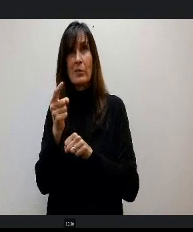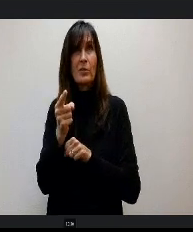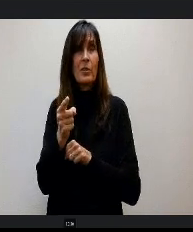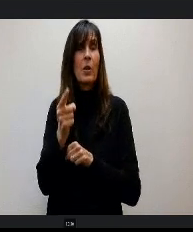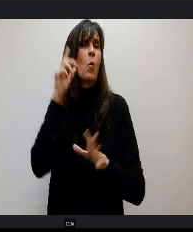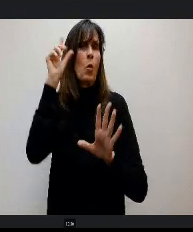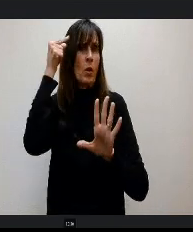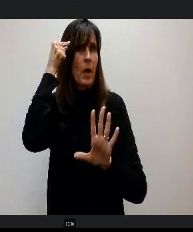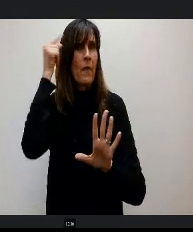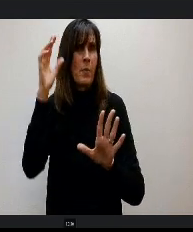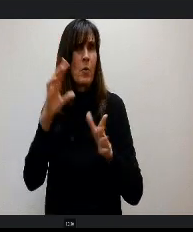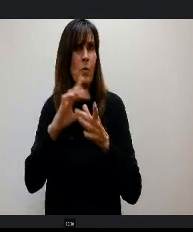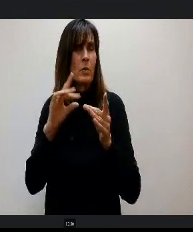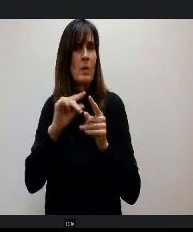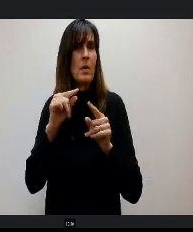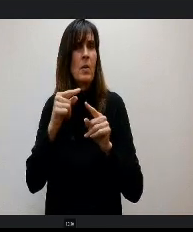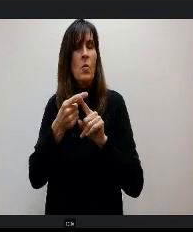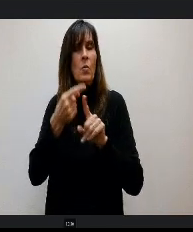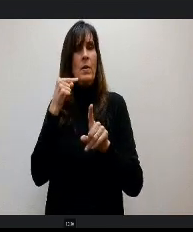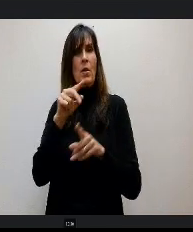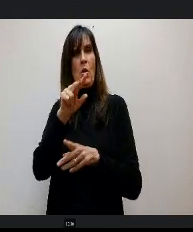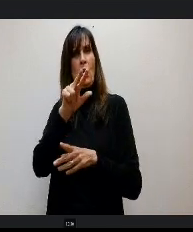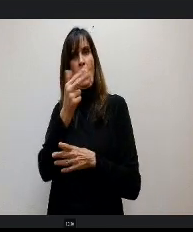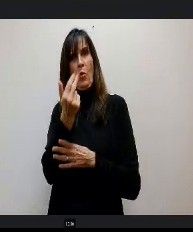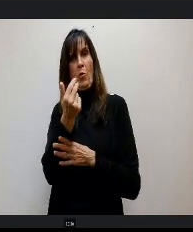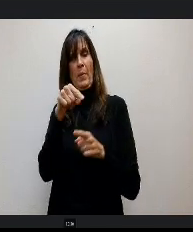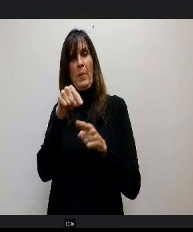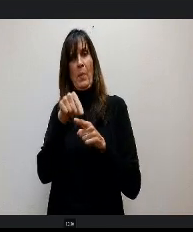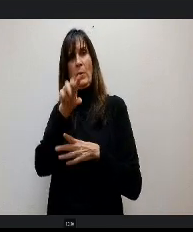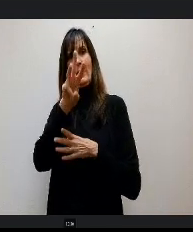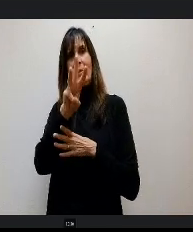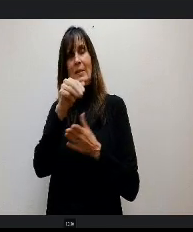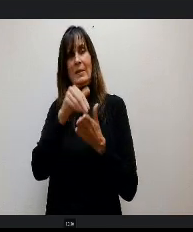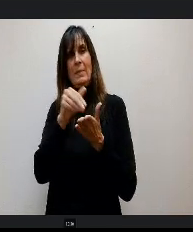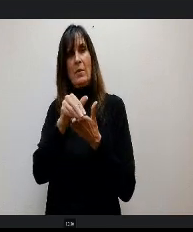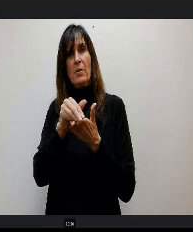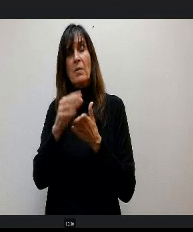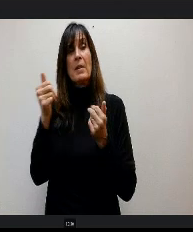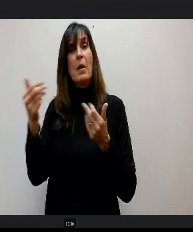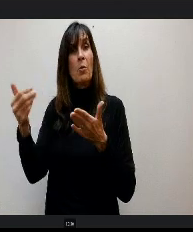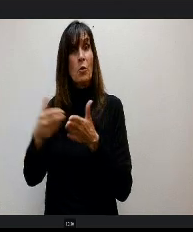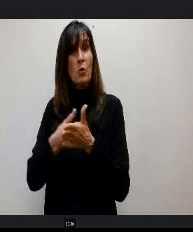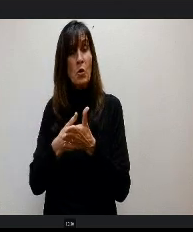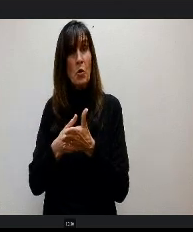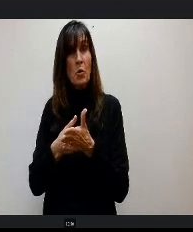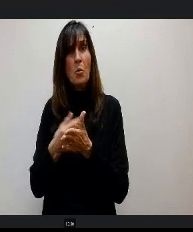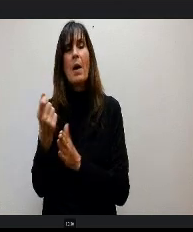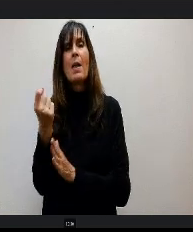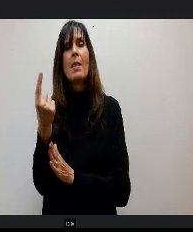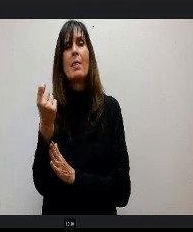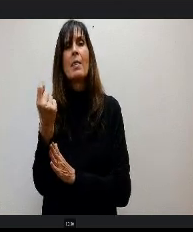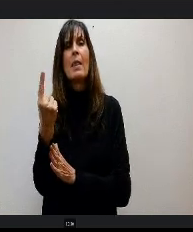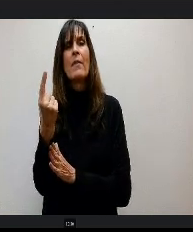November, 13.6 million under this new thing from the task force, $11 million less only 2 million